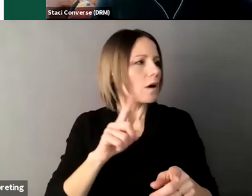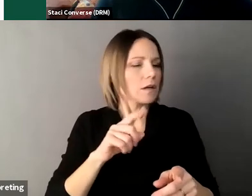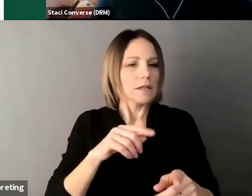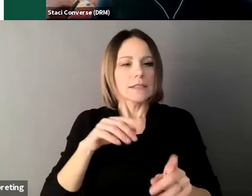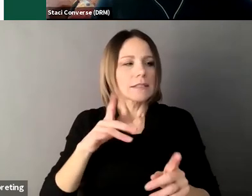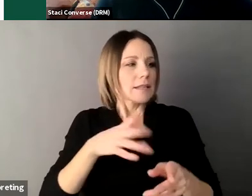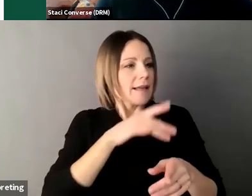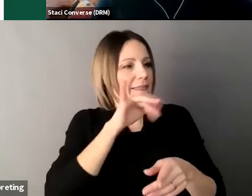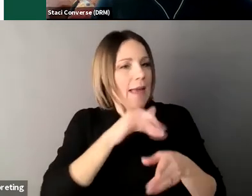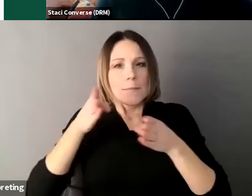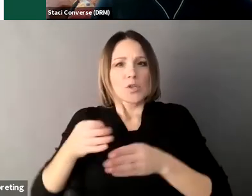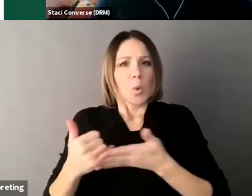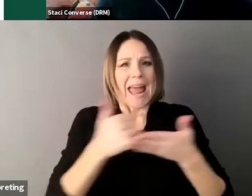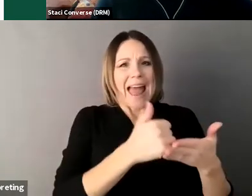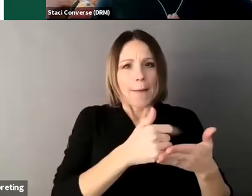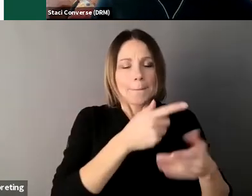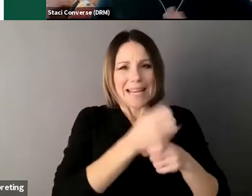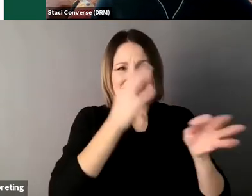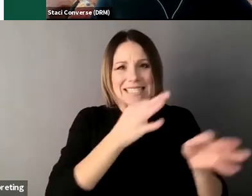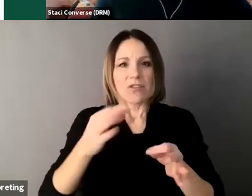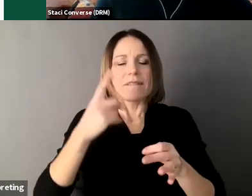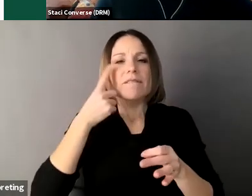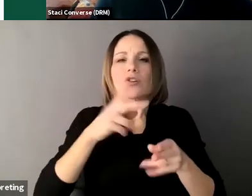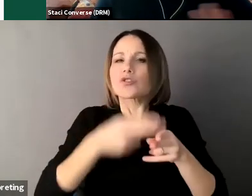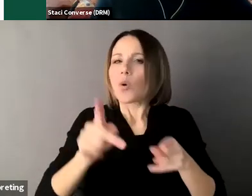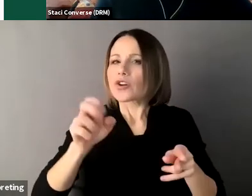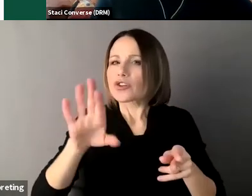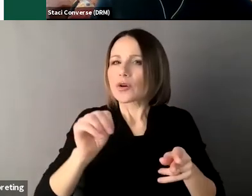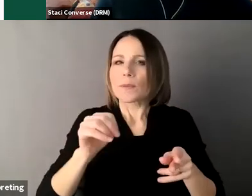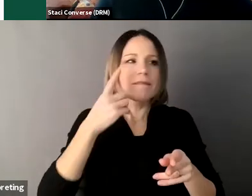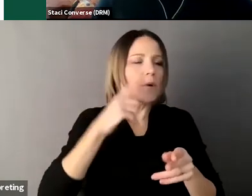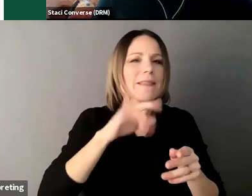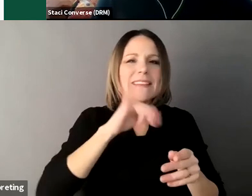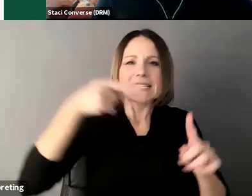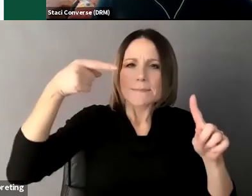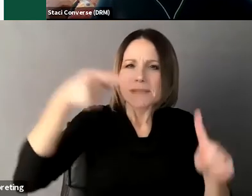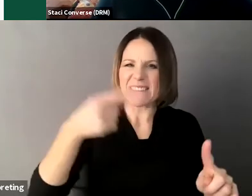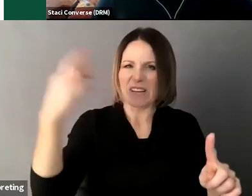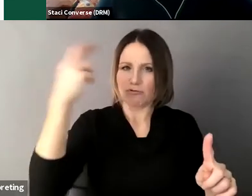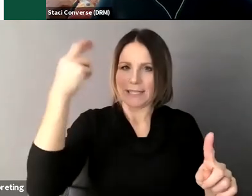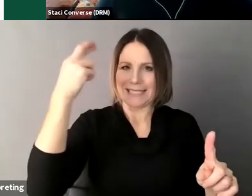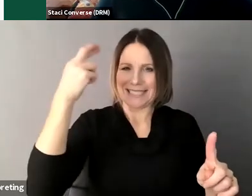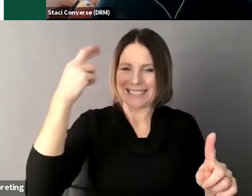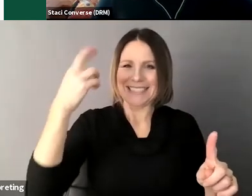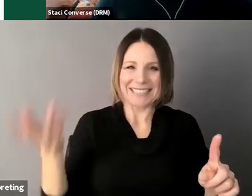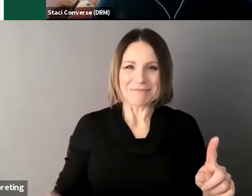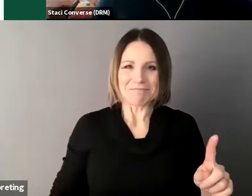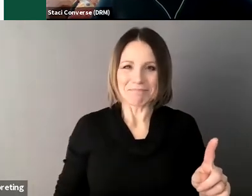um so while it would be wholly inappropriate to appoint a guardian for everything um you know